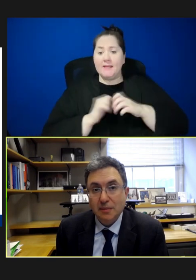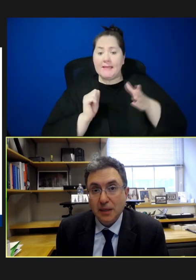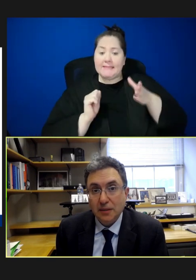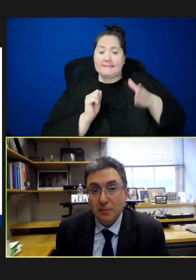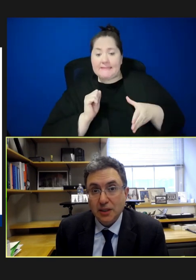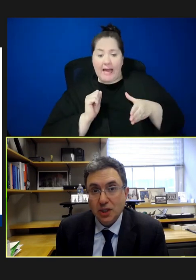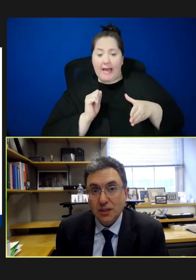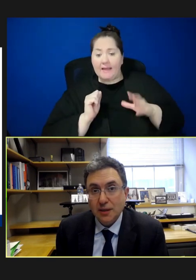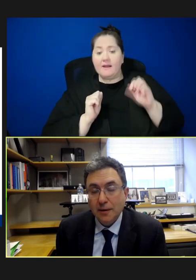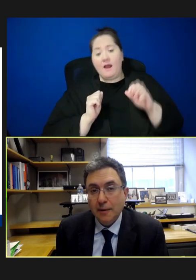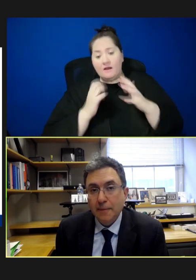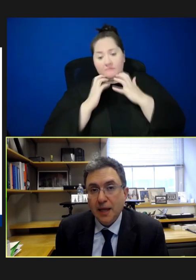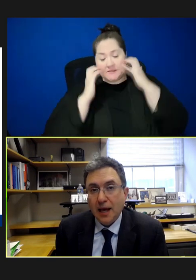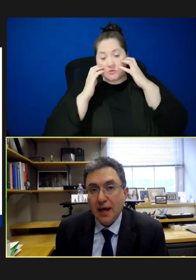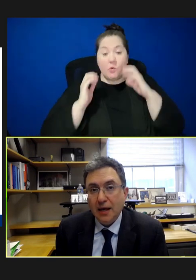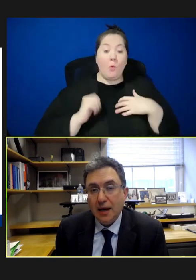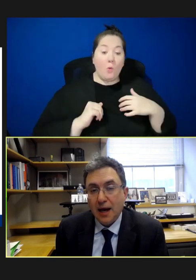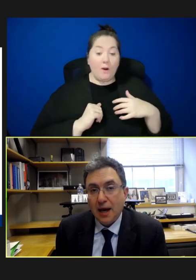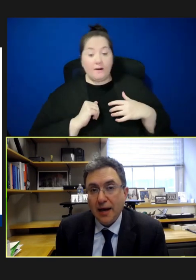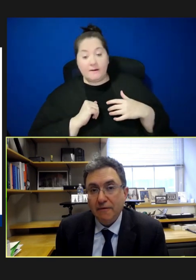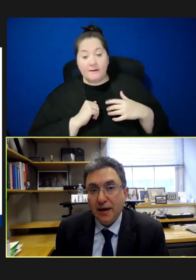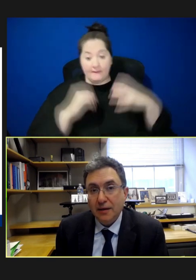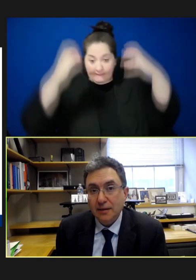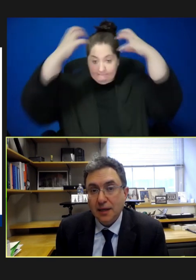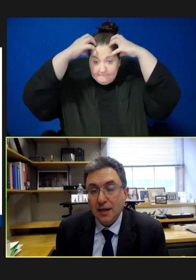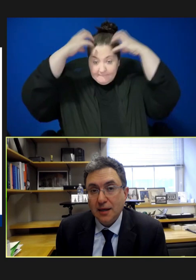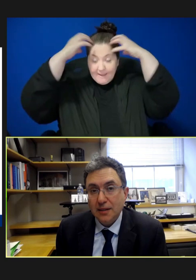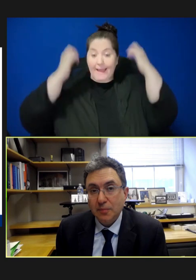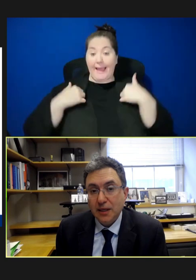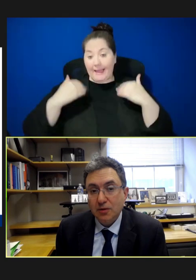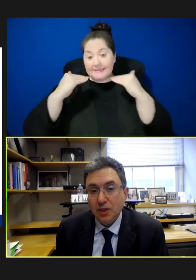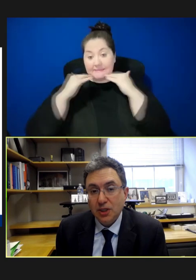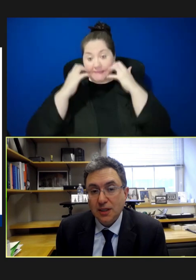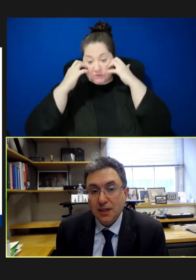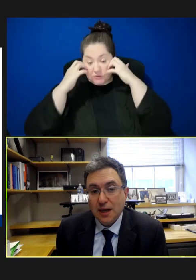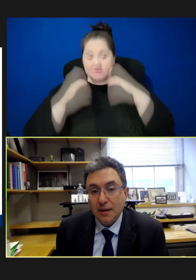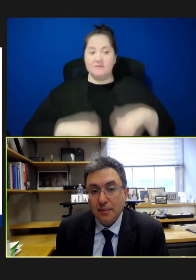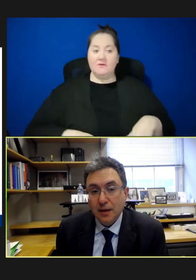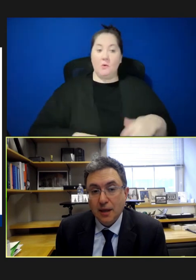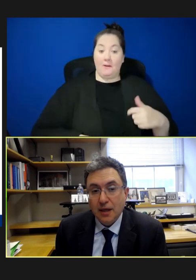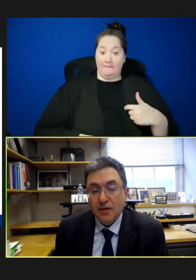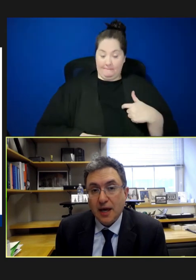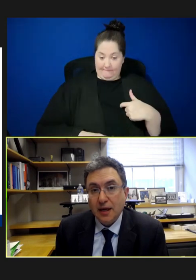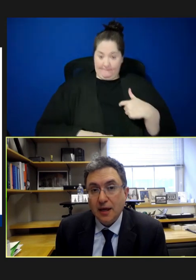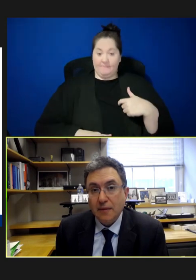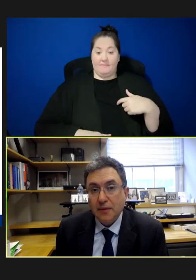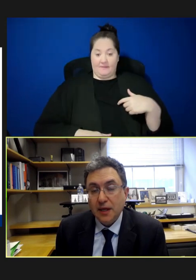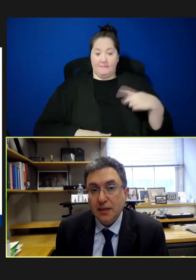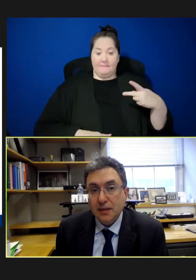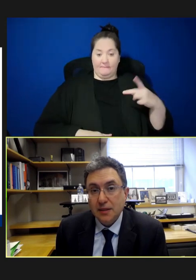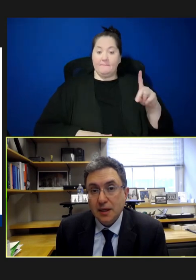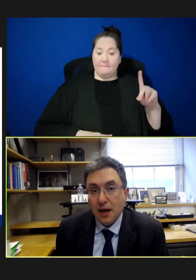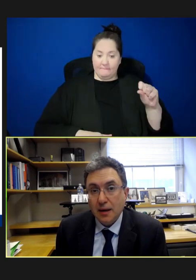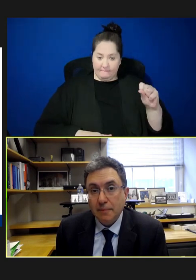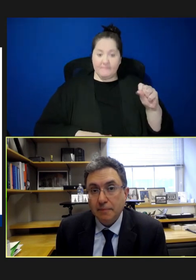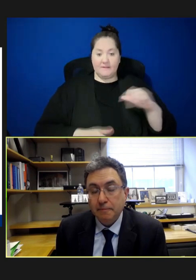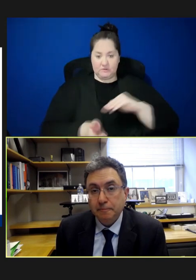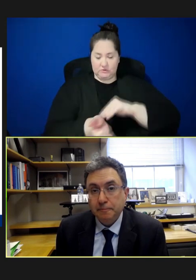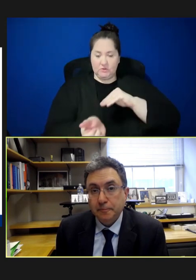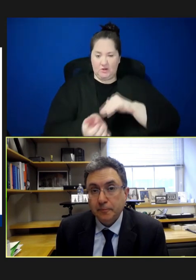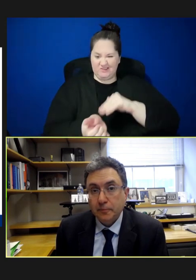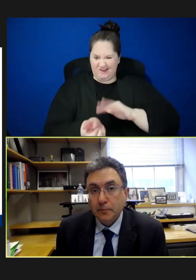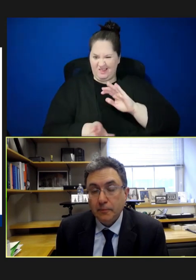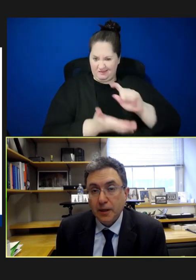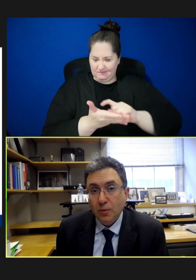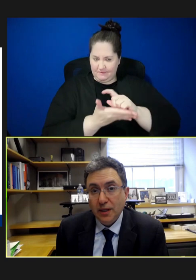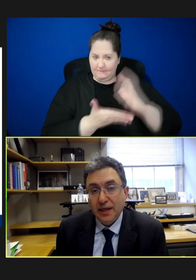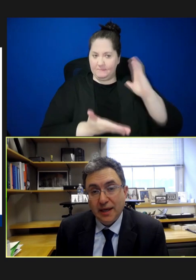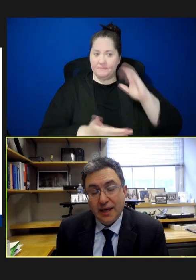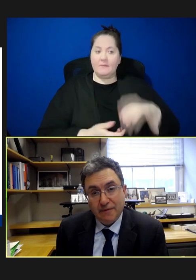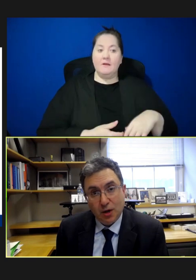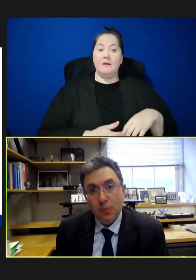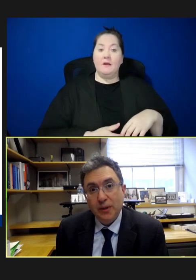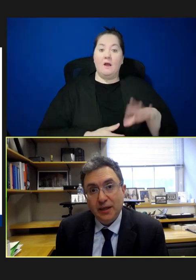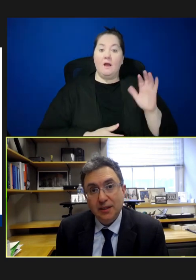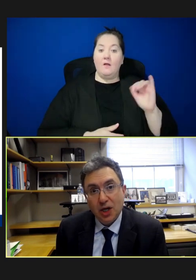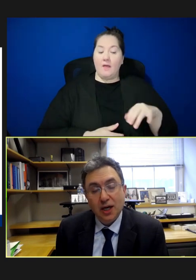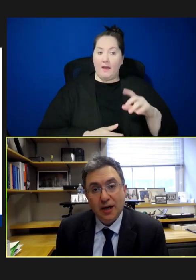the Measles." And I found as a pediatrician at the time that this really gave an opening to talking